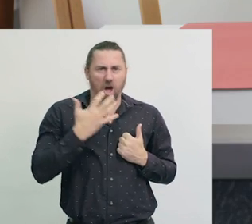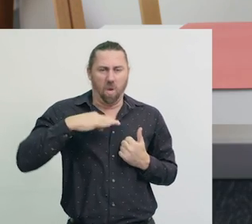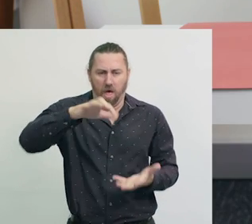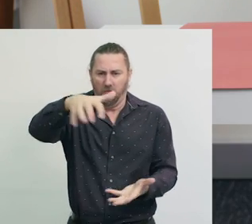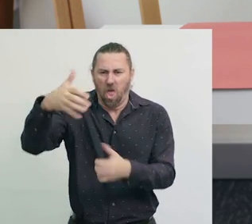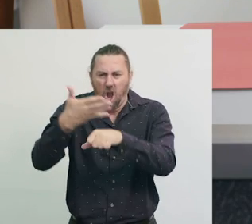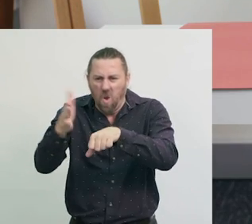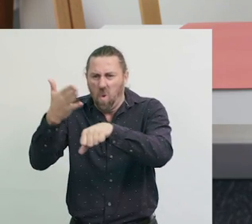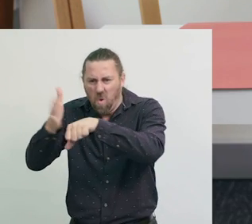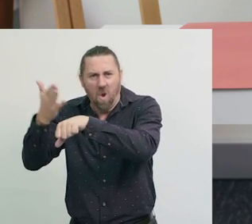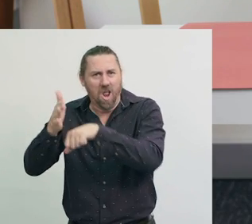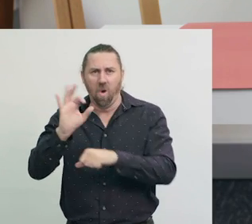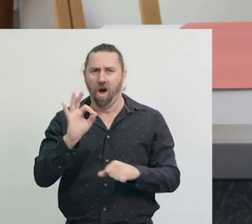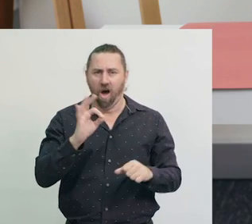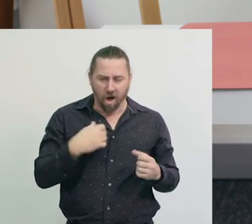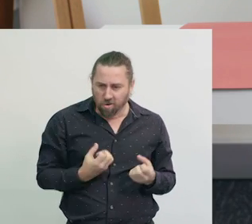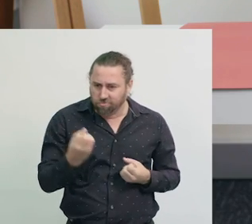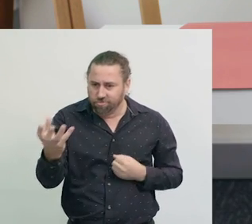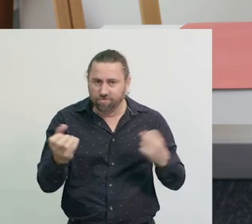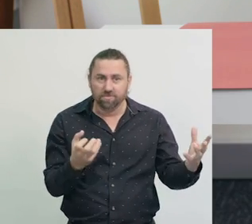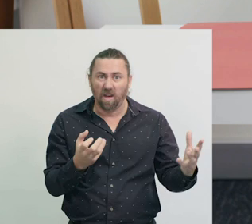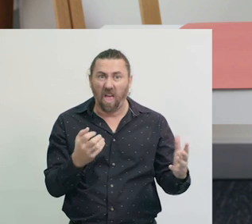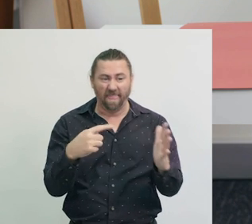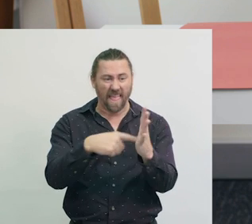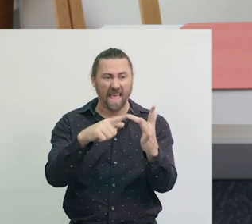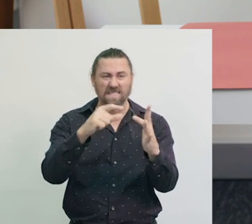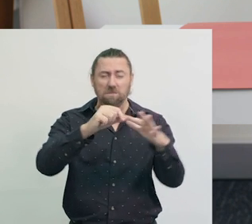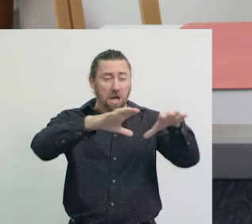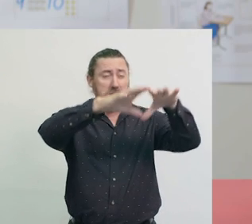Also, we wouldn’t have to dump so much rubbish in landfill.